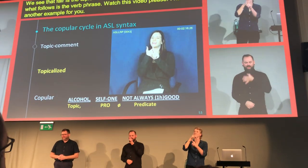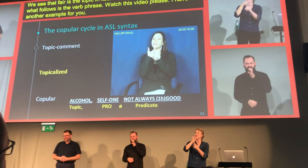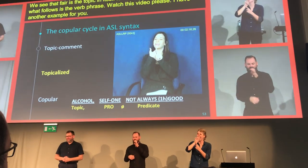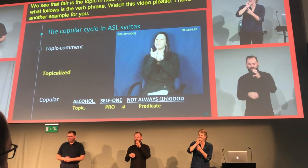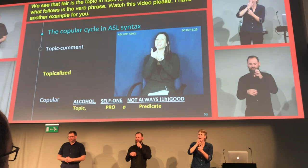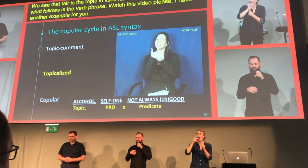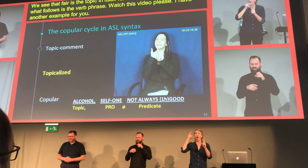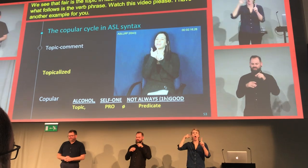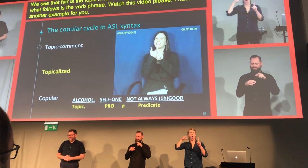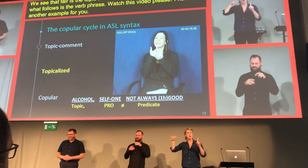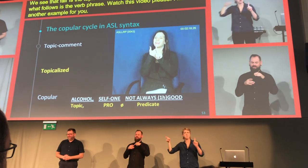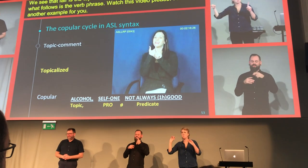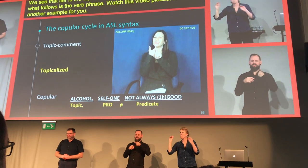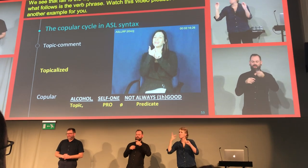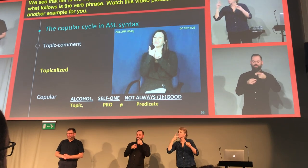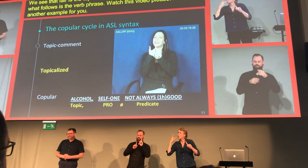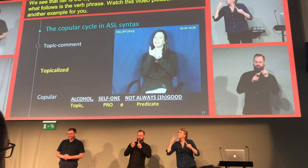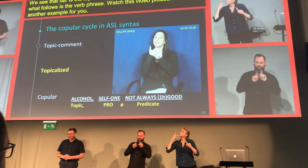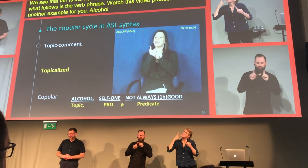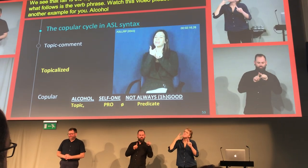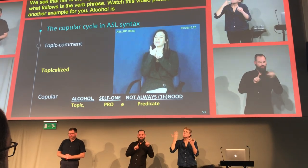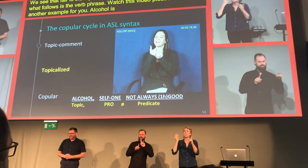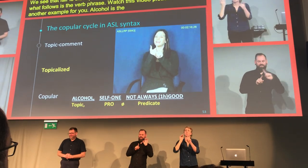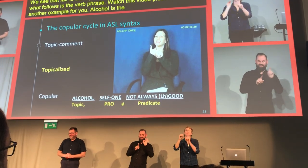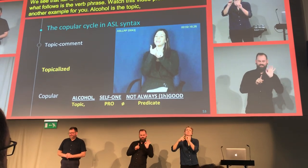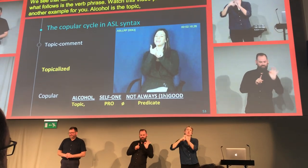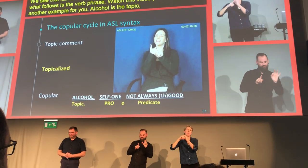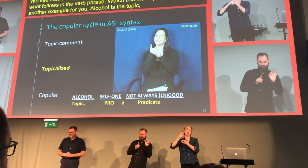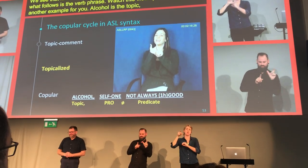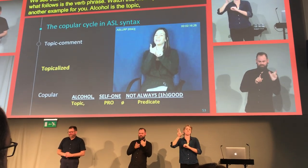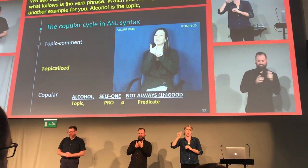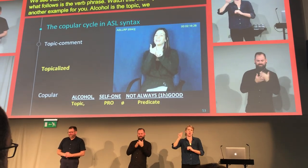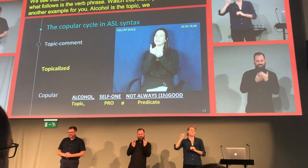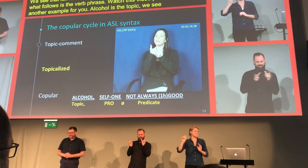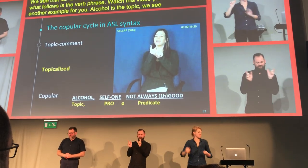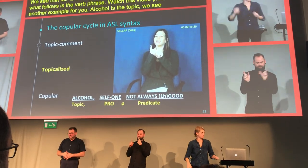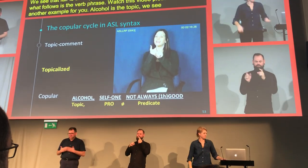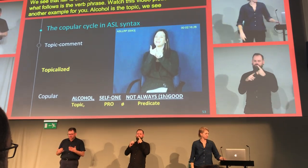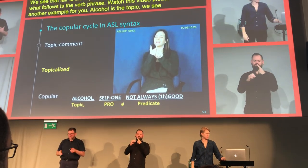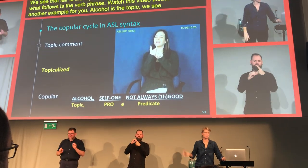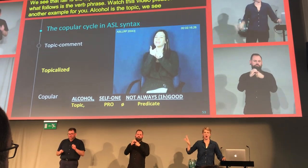"Alcohol" is the topic. We see that there is "self" as a pronoun,